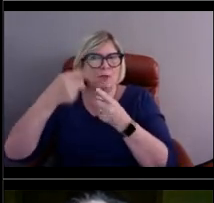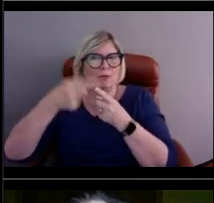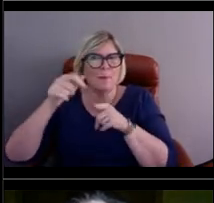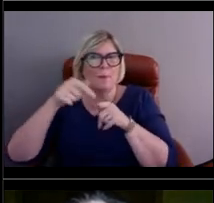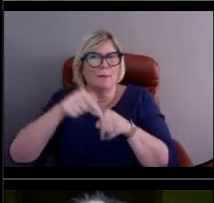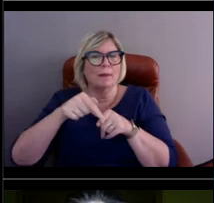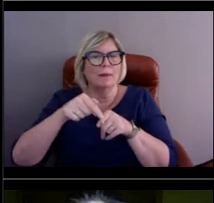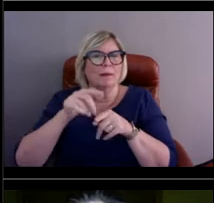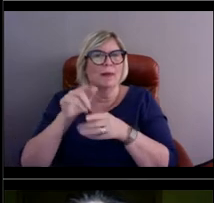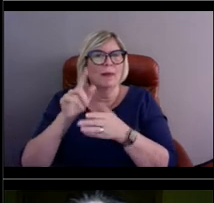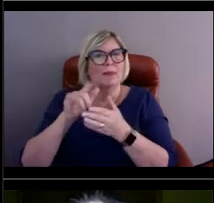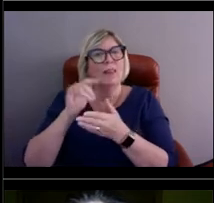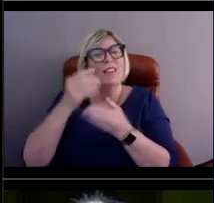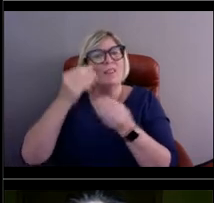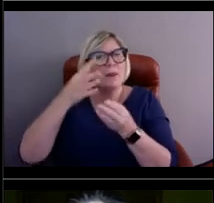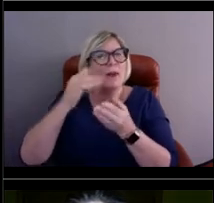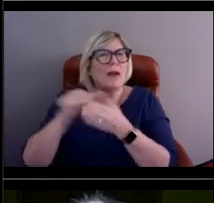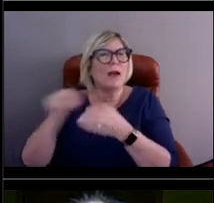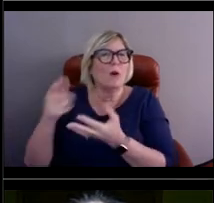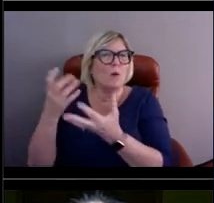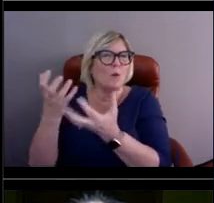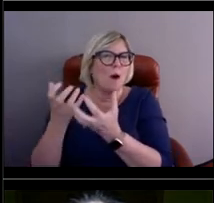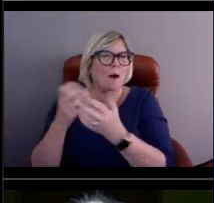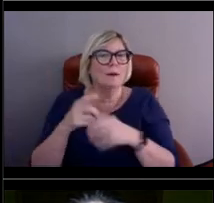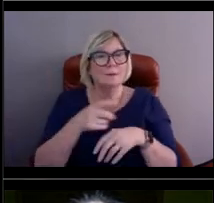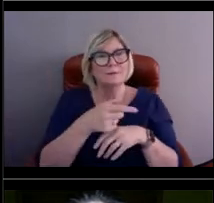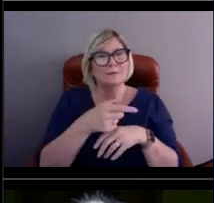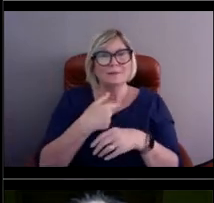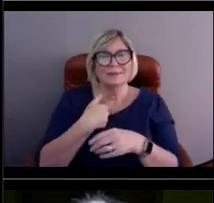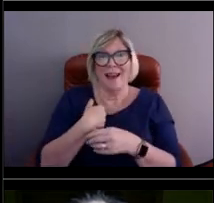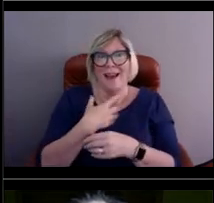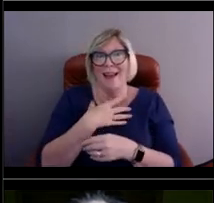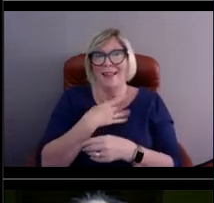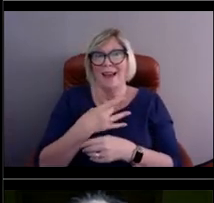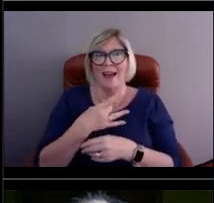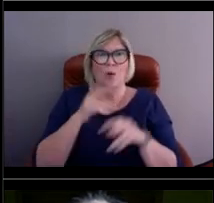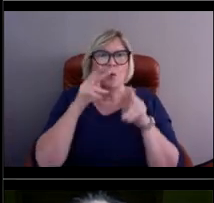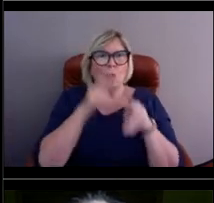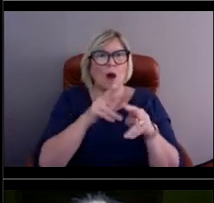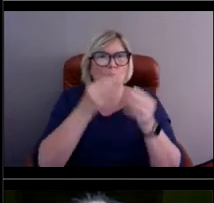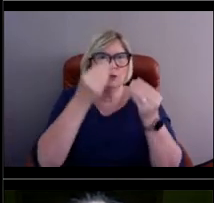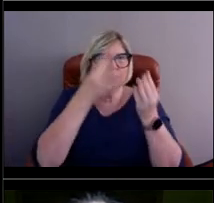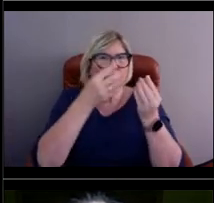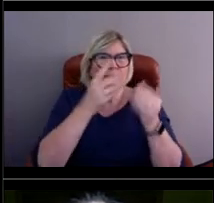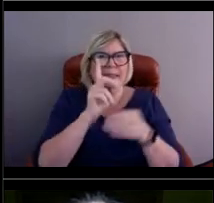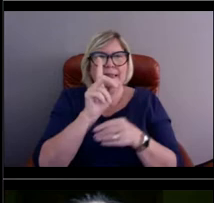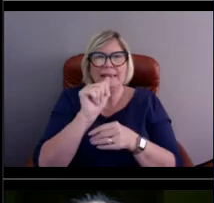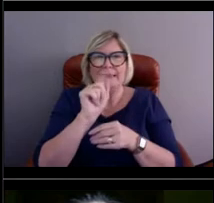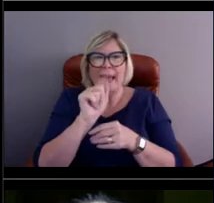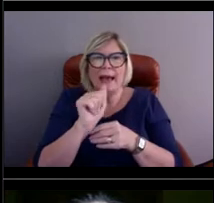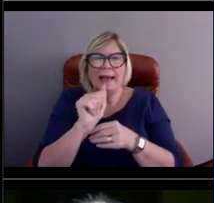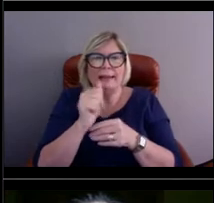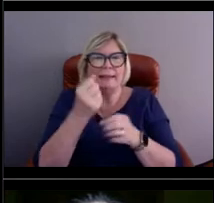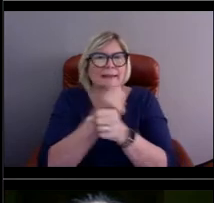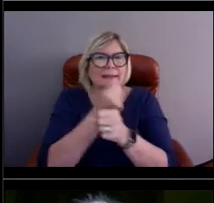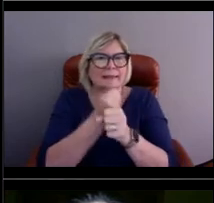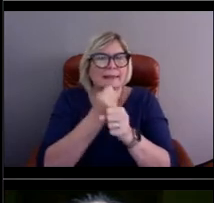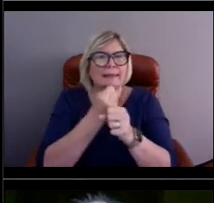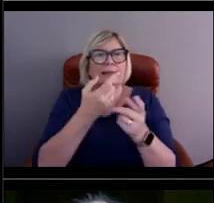is watching the data come in from things like hurricanes and big storms.